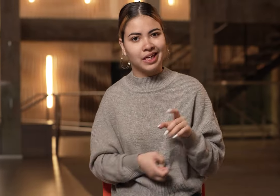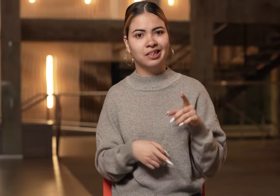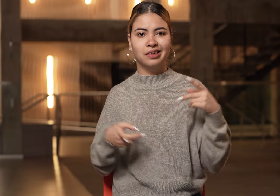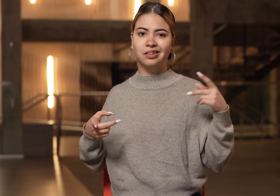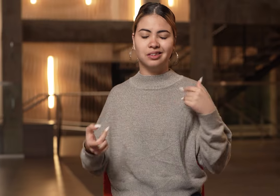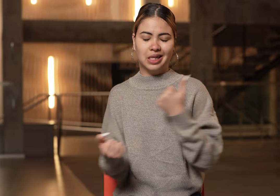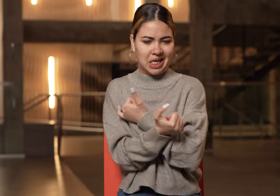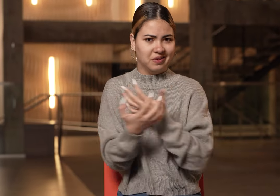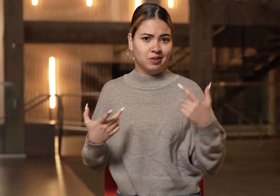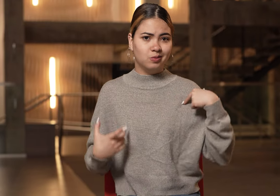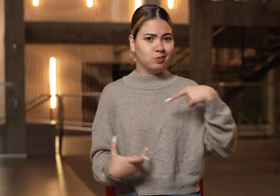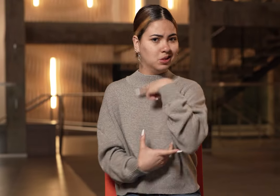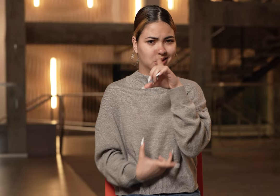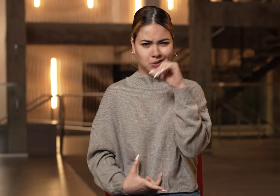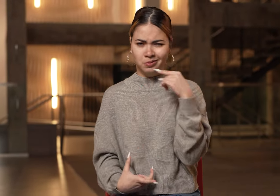we do everything together.